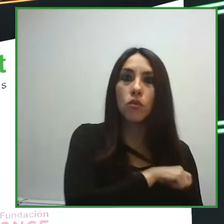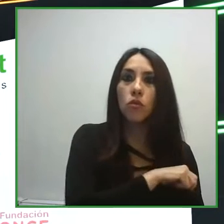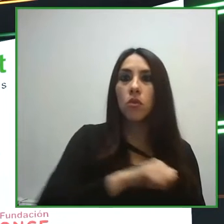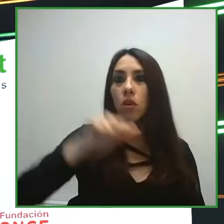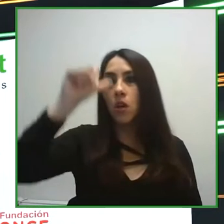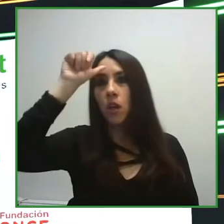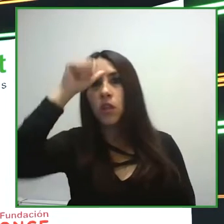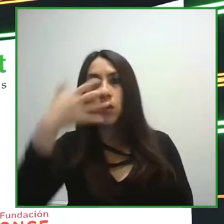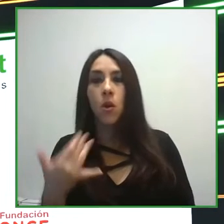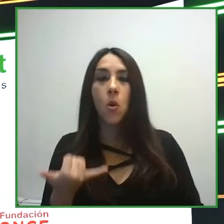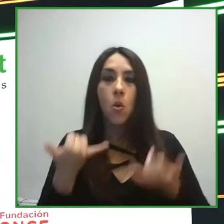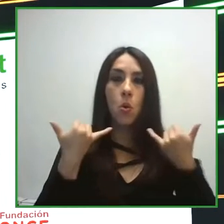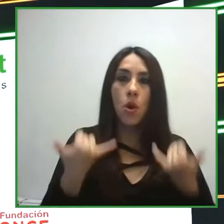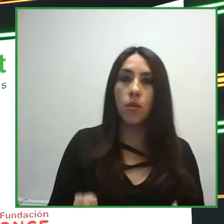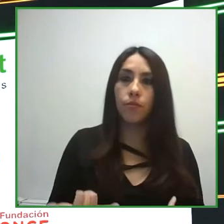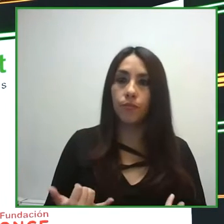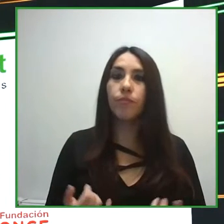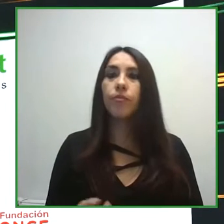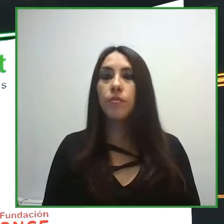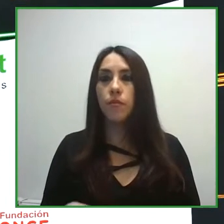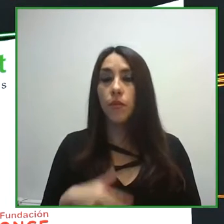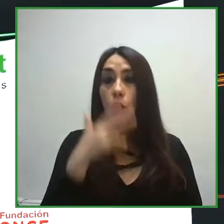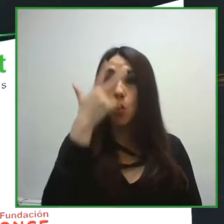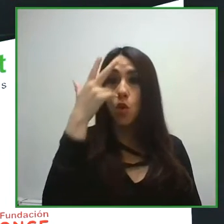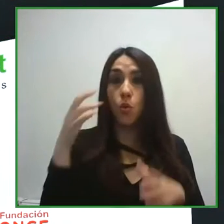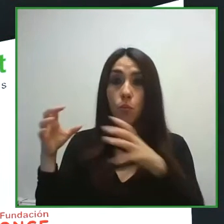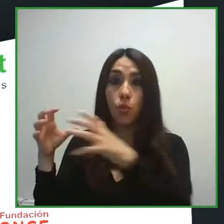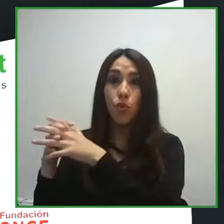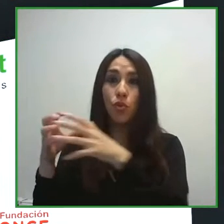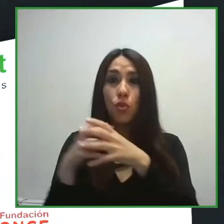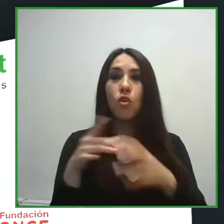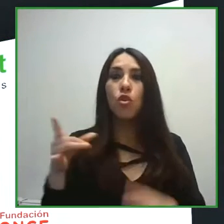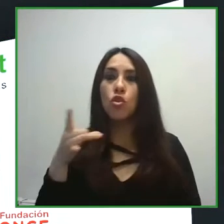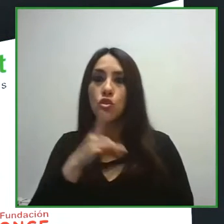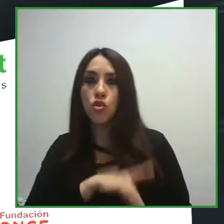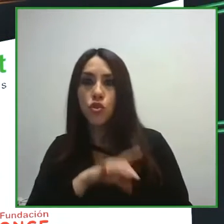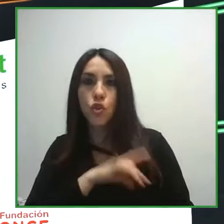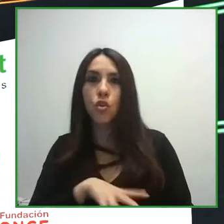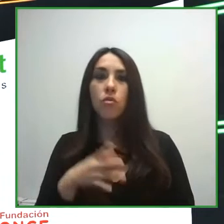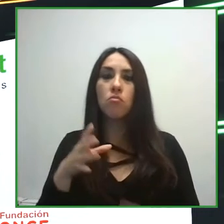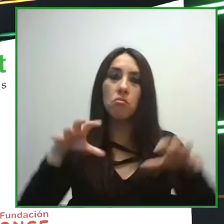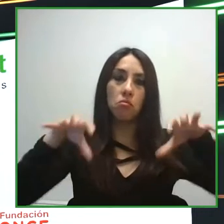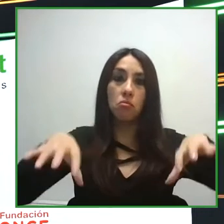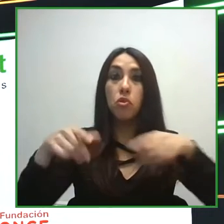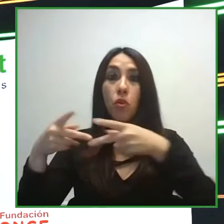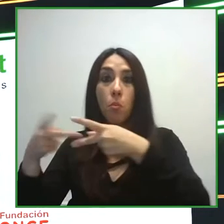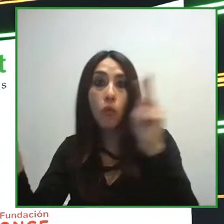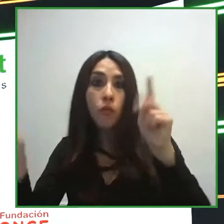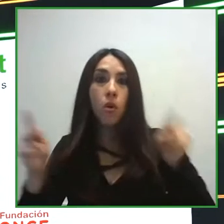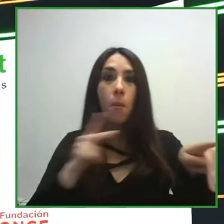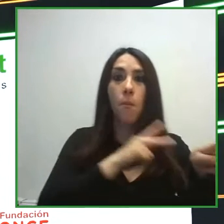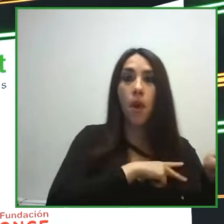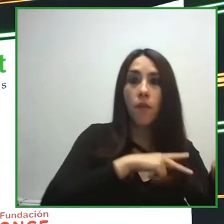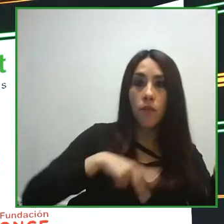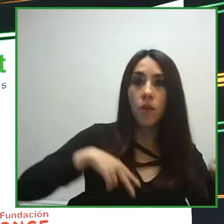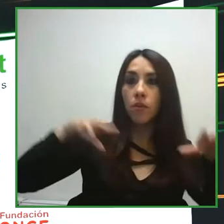now being replicated in Chile in both the public and private sector through three different organizations.